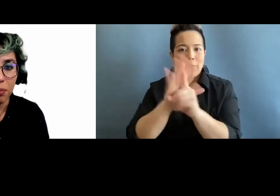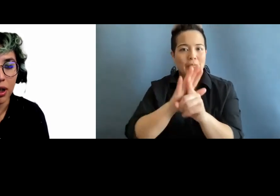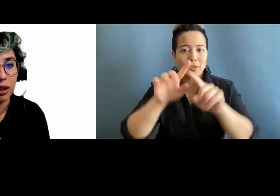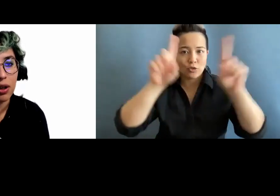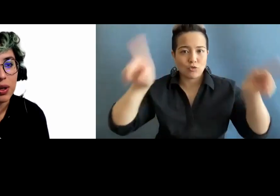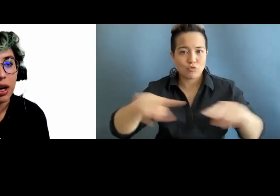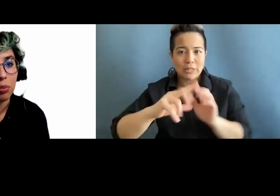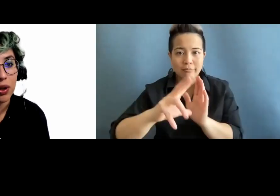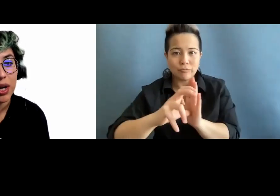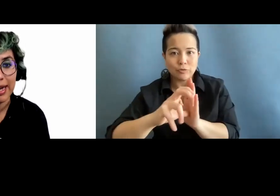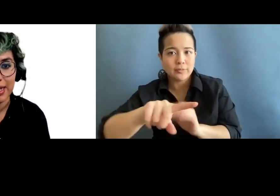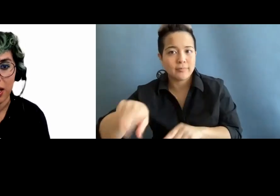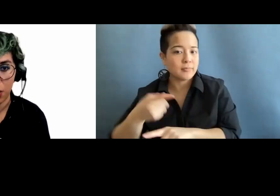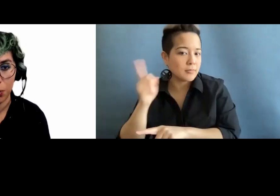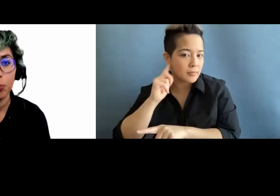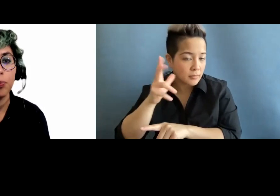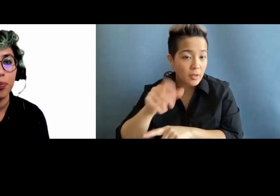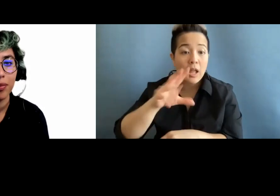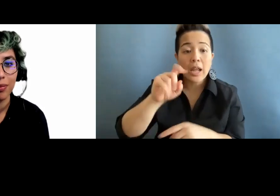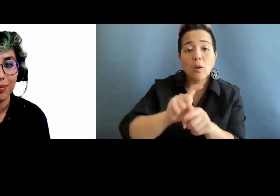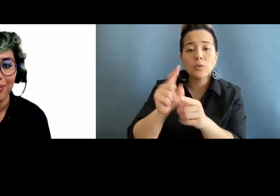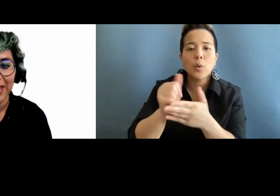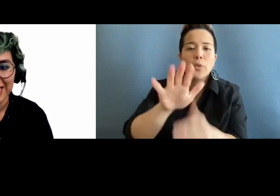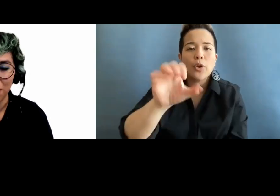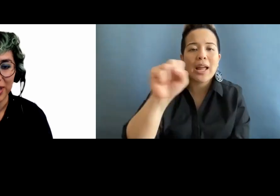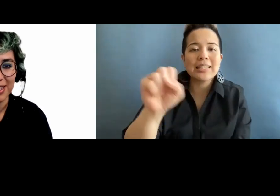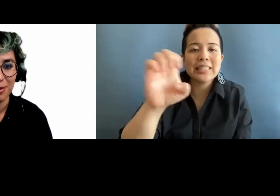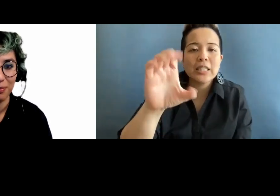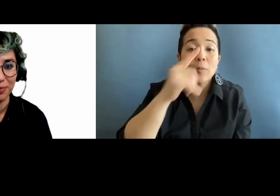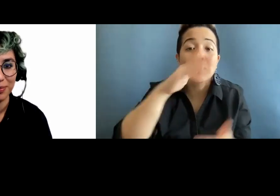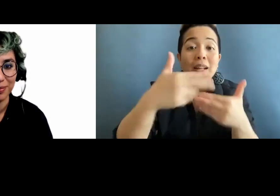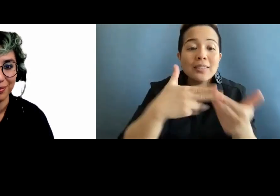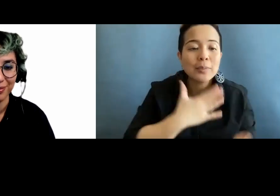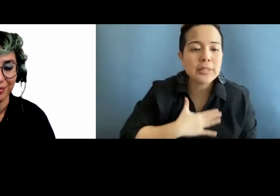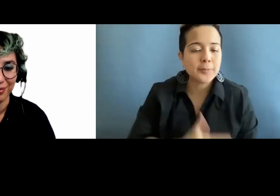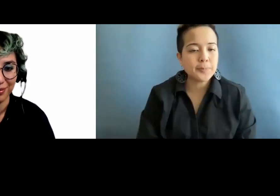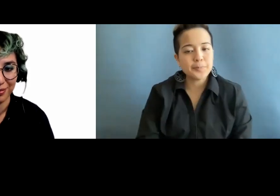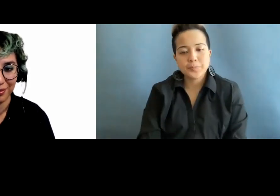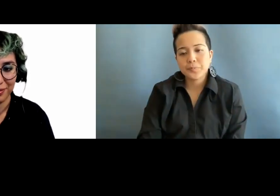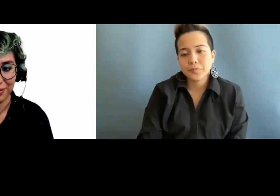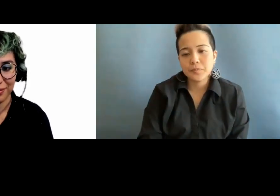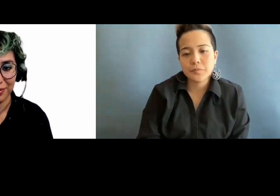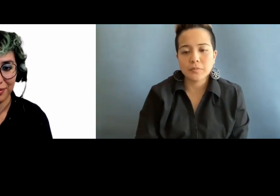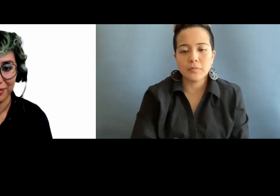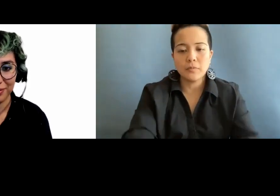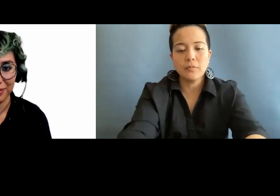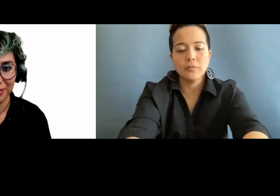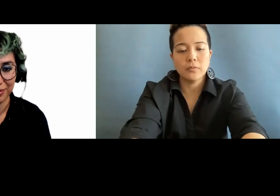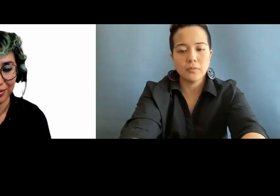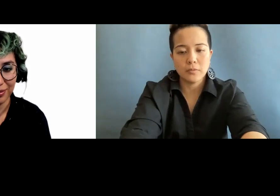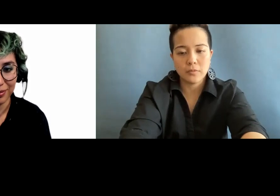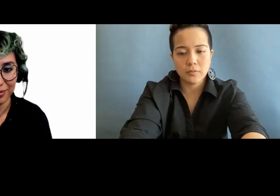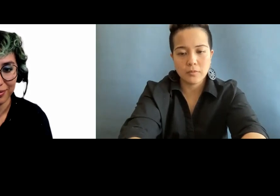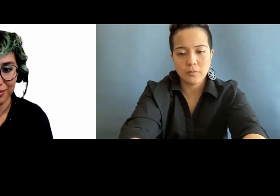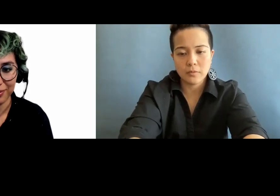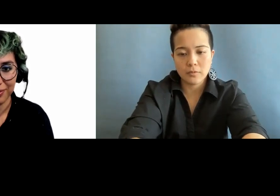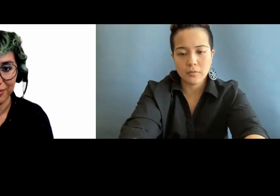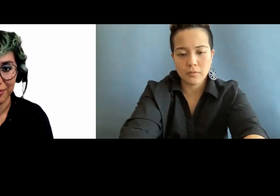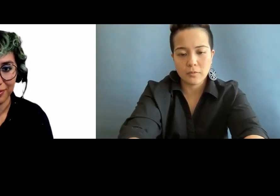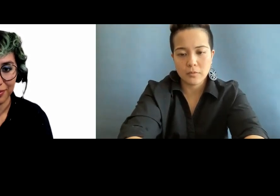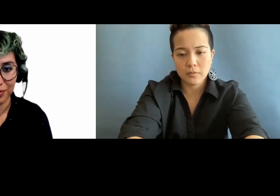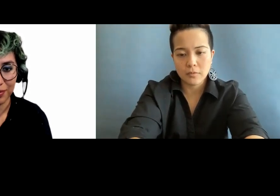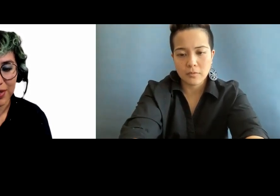but also can help with your SEO. Next slide, please.